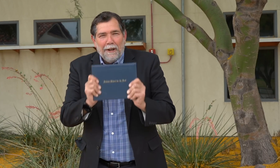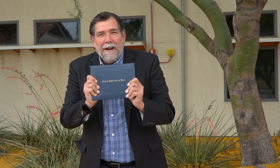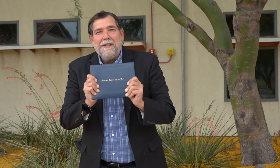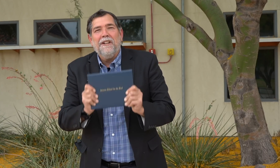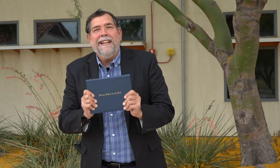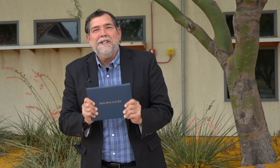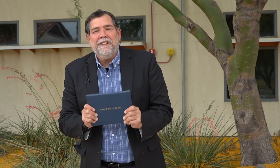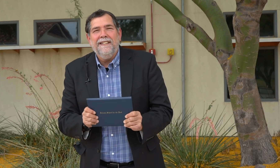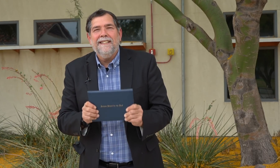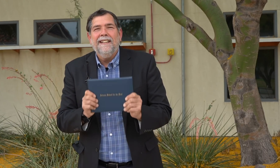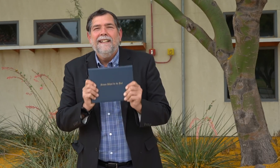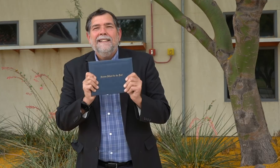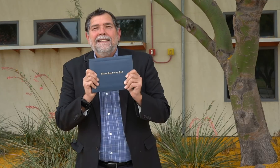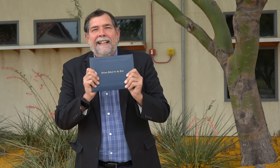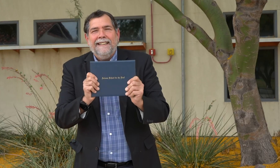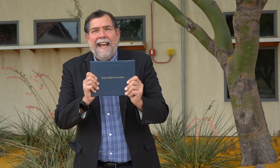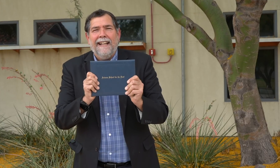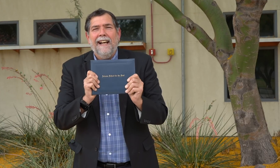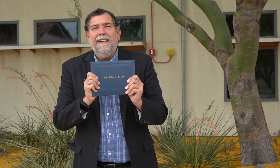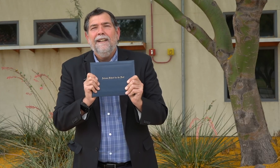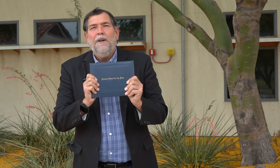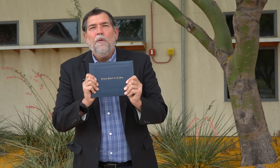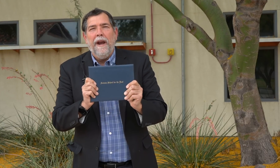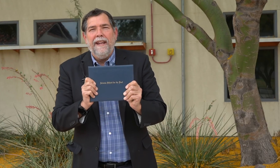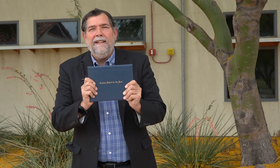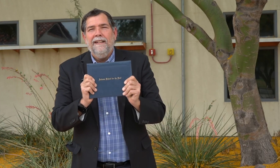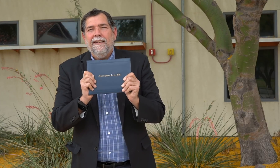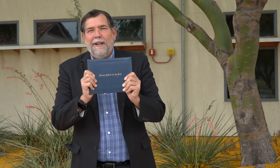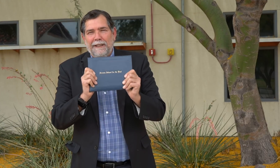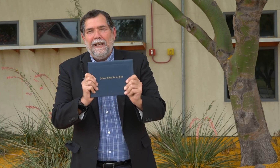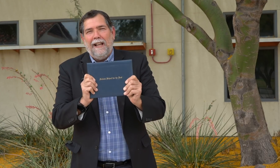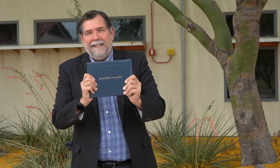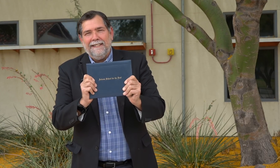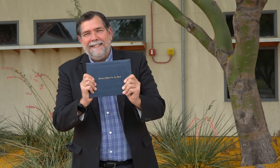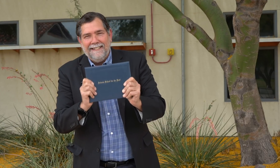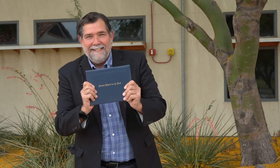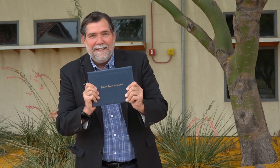CONGRATULATIONS SANTANA WAYNE GONZALEZ